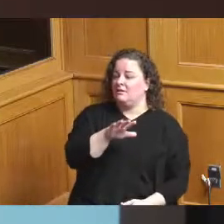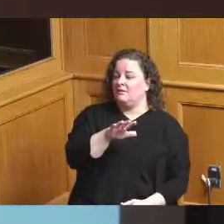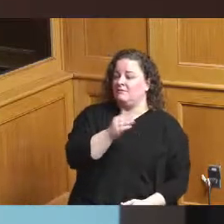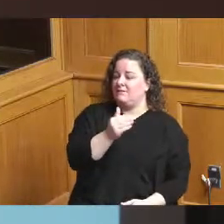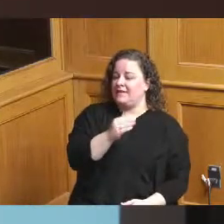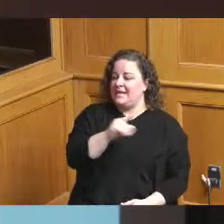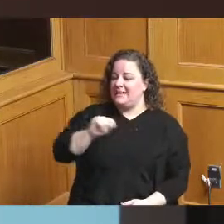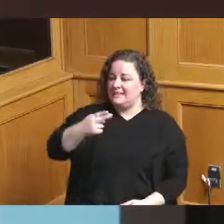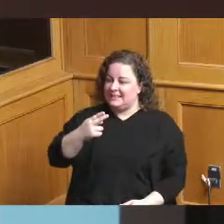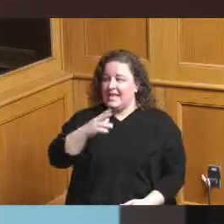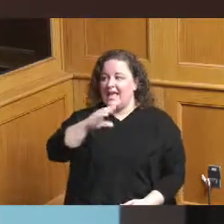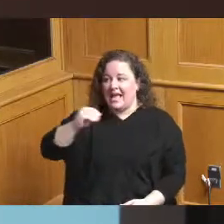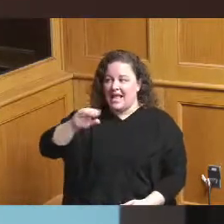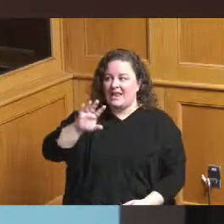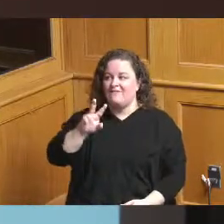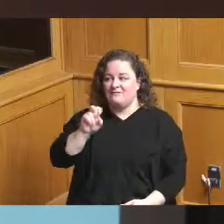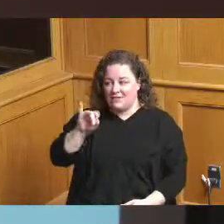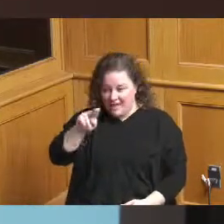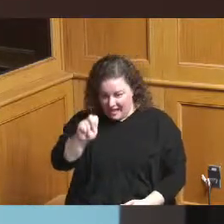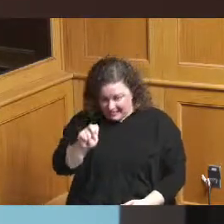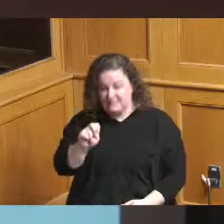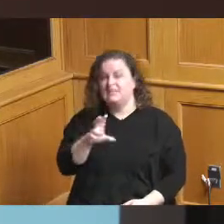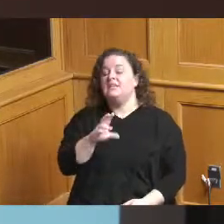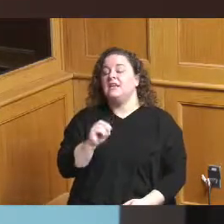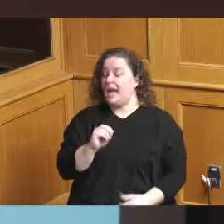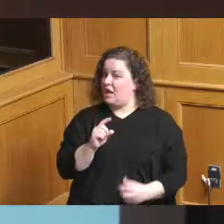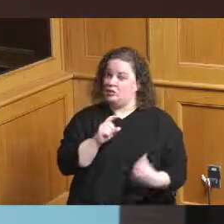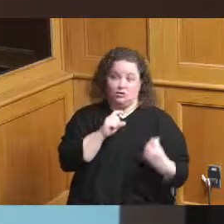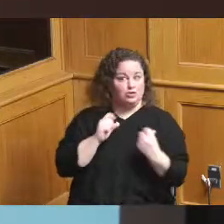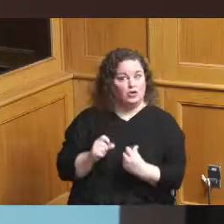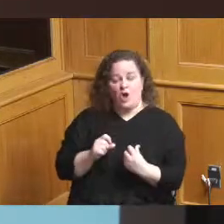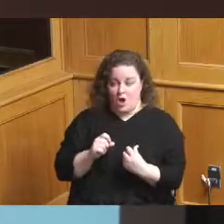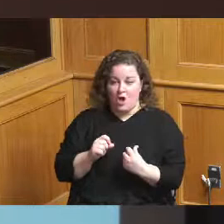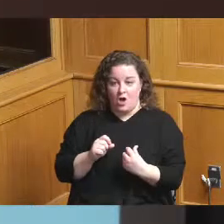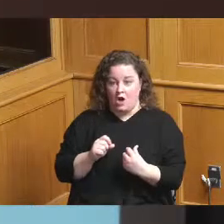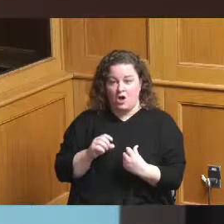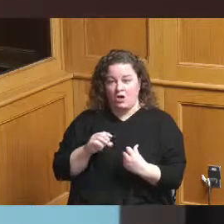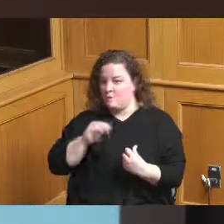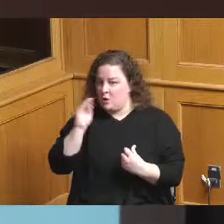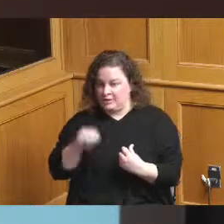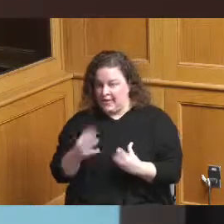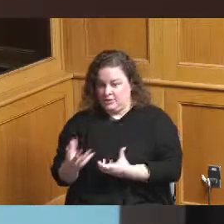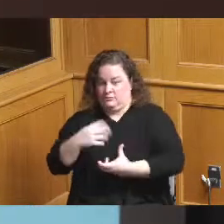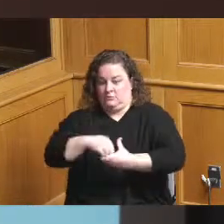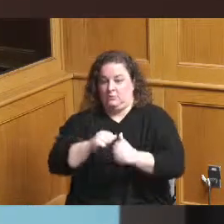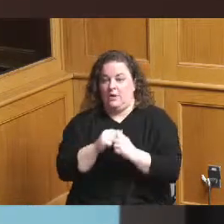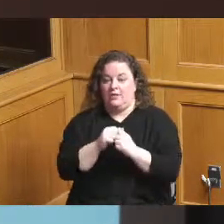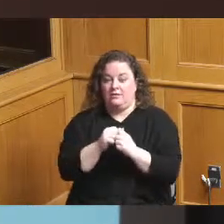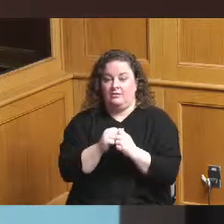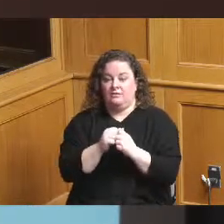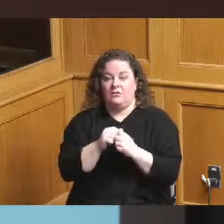mentioned a number of projects with very strong percentage MBE participation on the job including